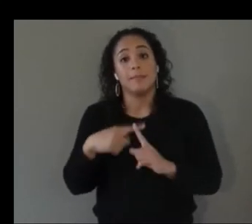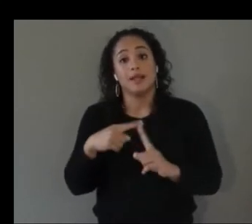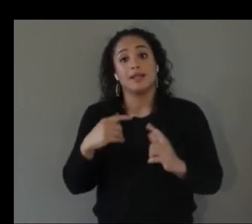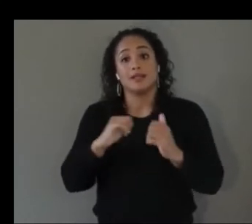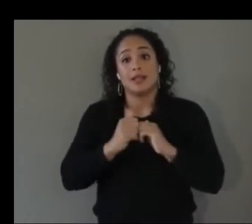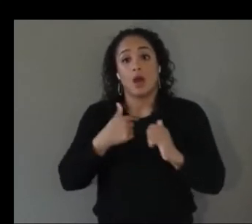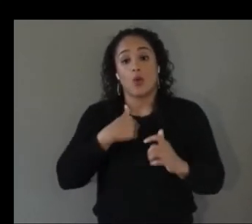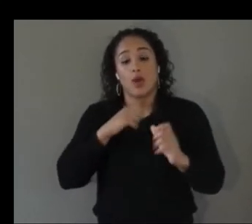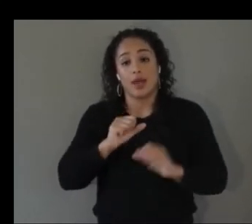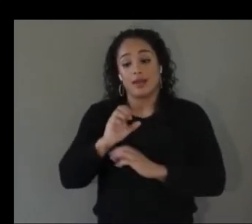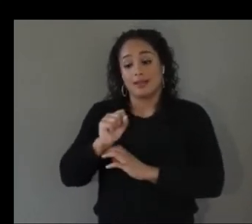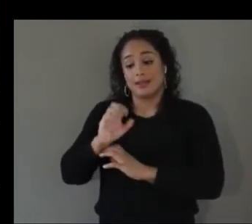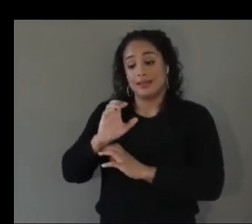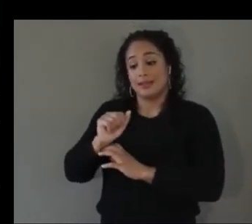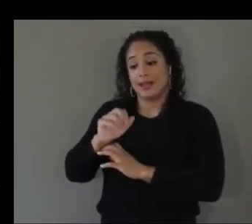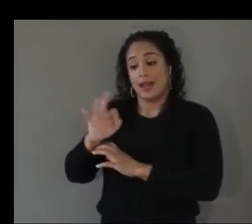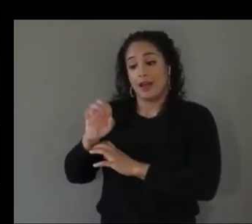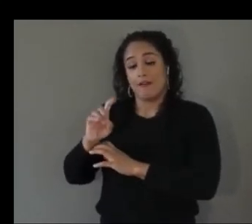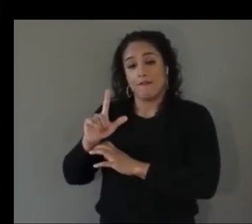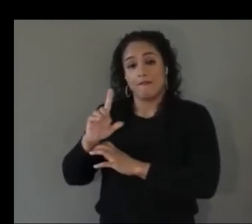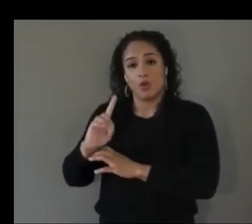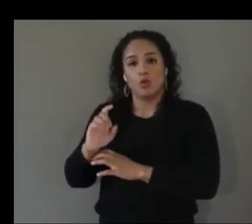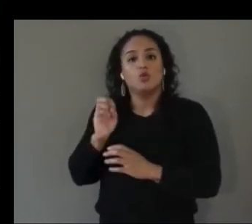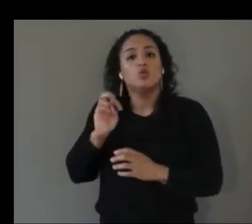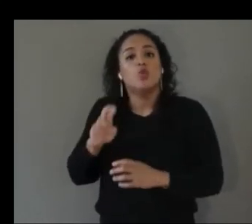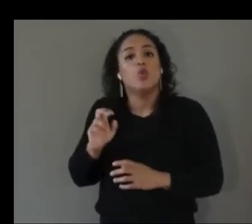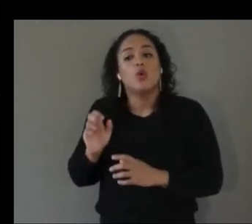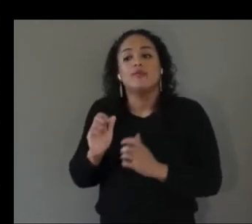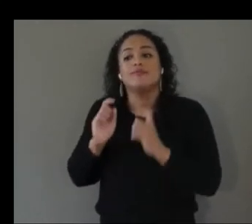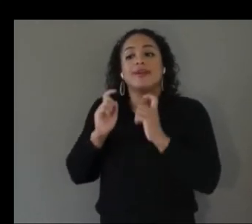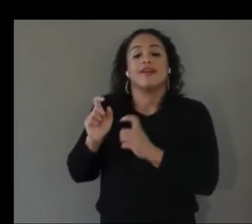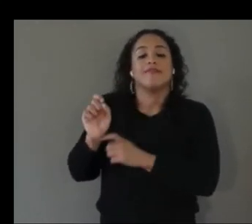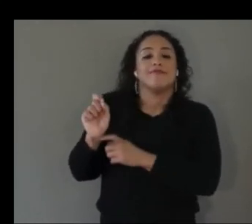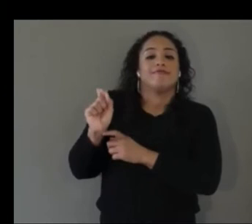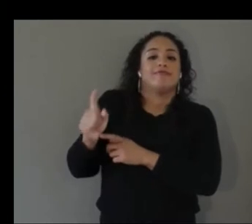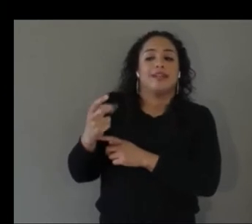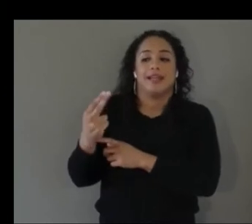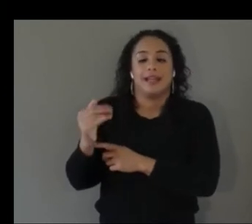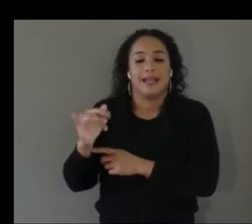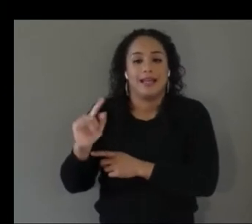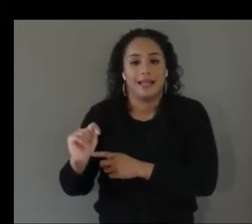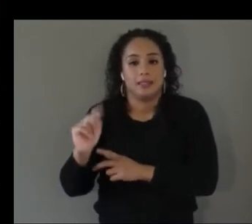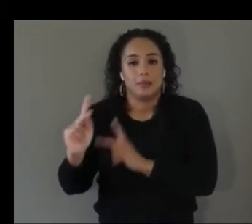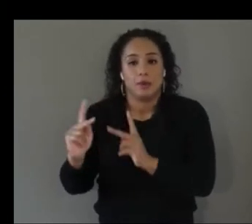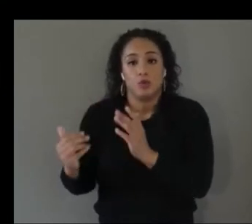that are new to this kind of experience and a secondary goal we had during this research as well